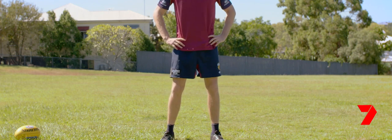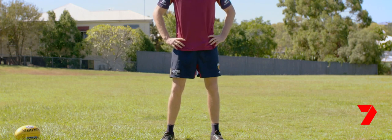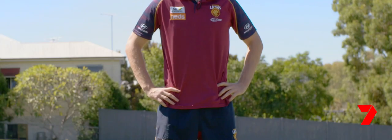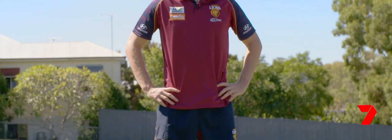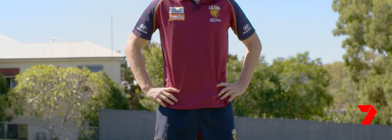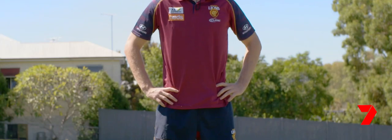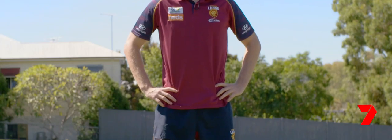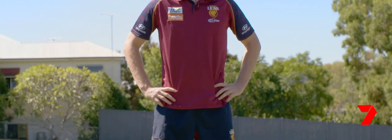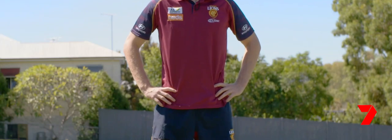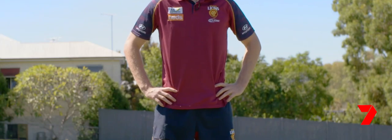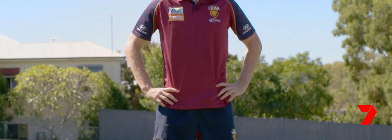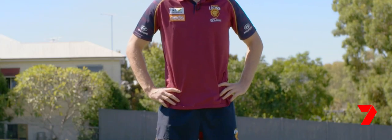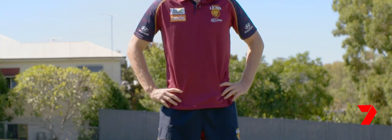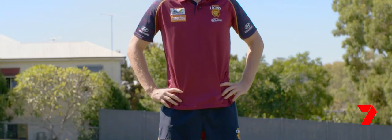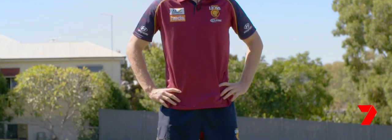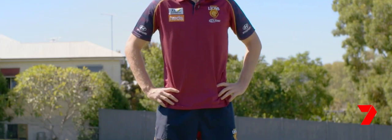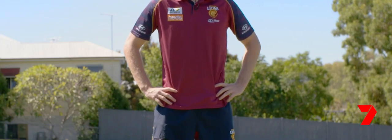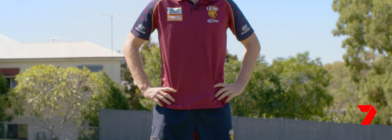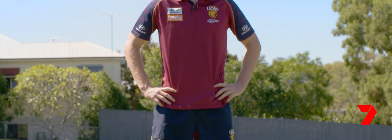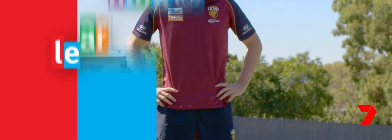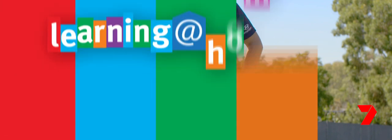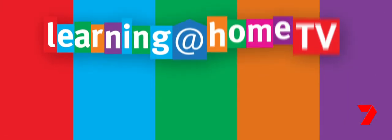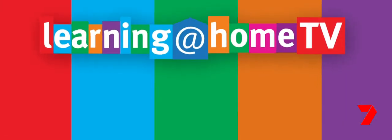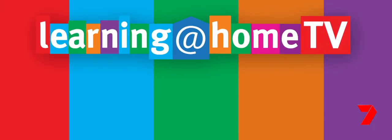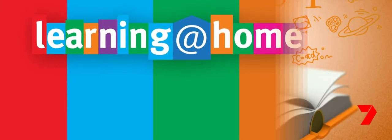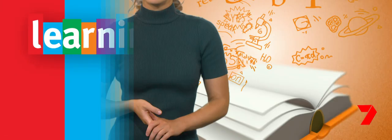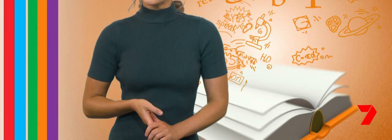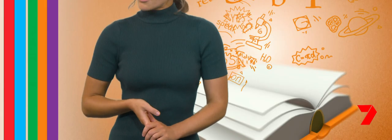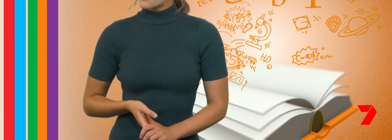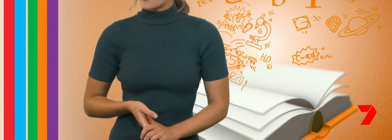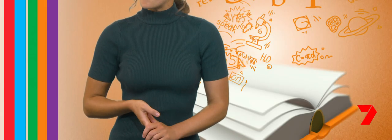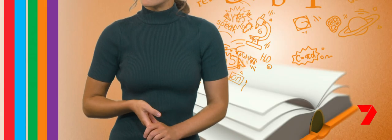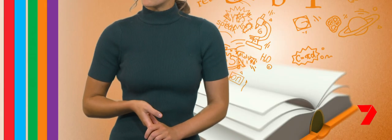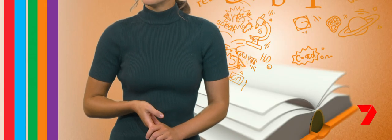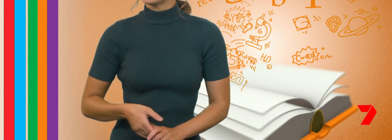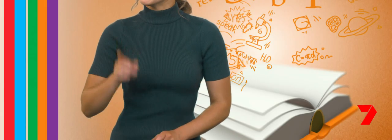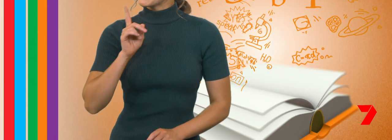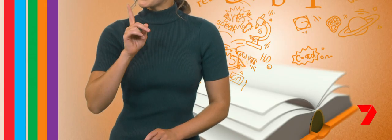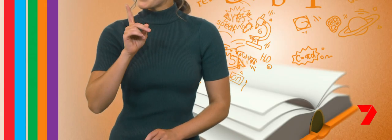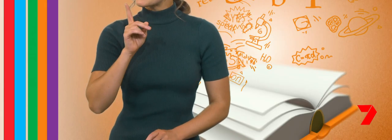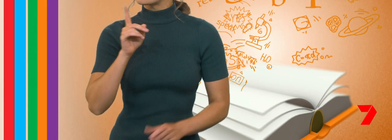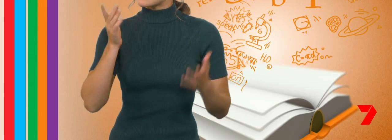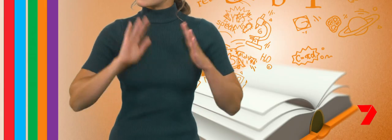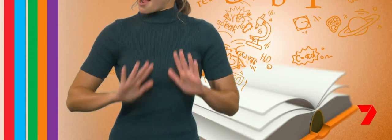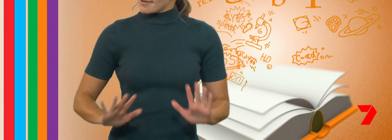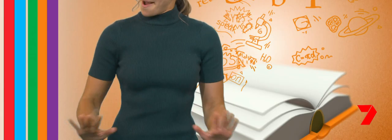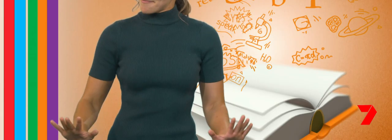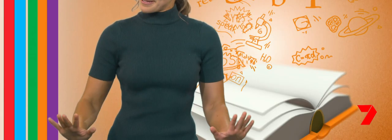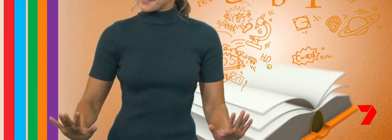I just want to say a big thank you for listening, and have a great day. Good job, everyone. You can all sit back down now.